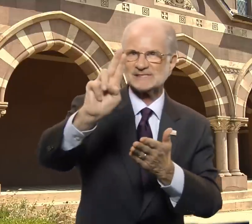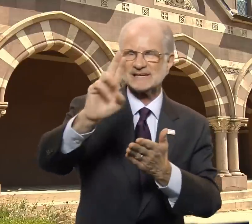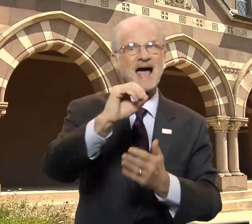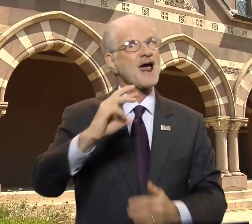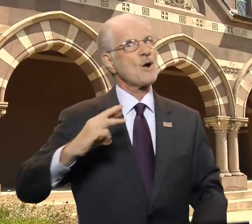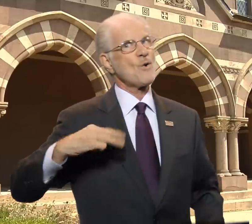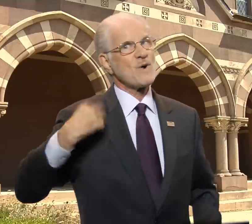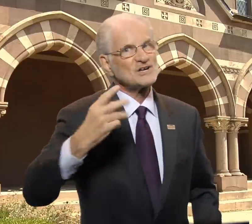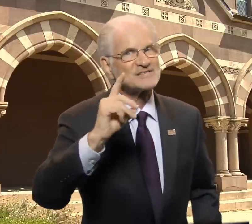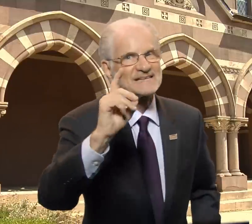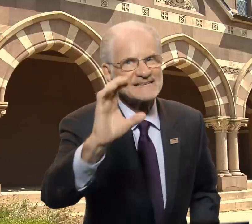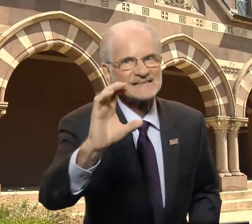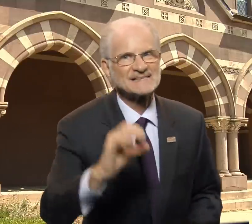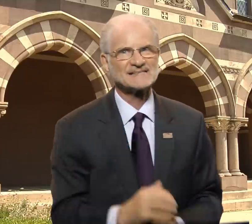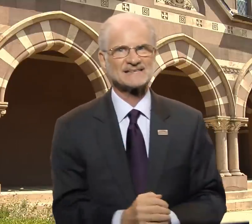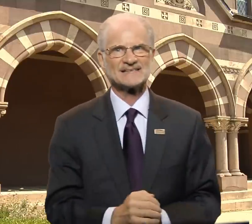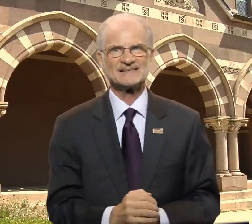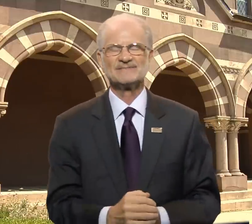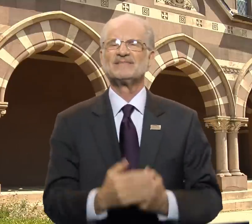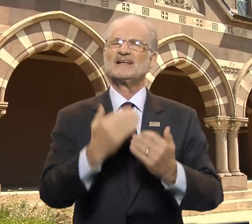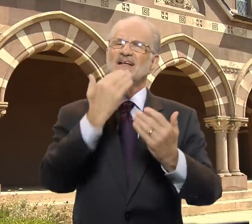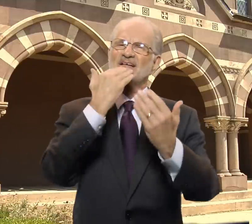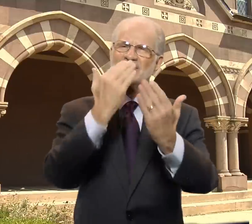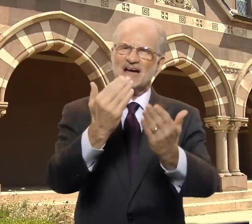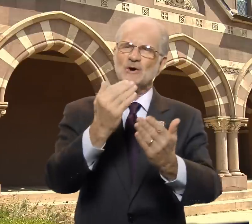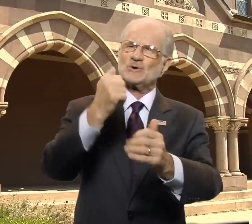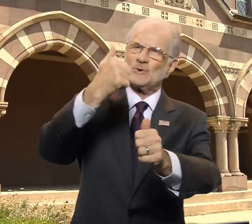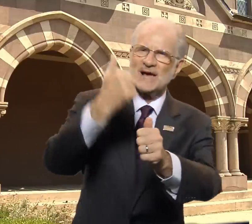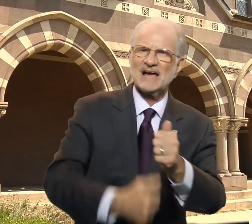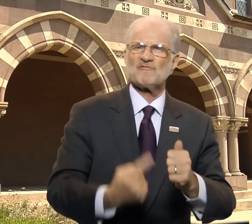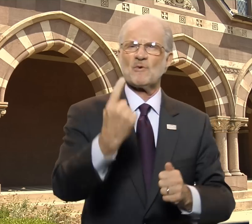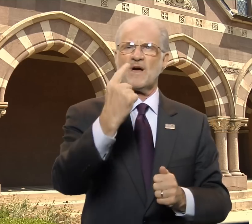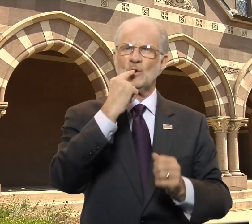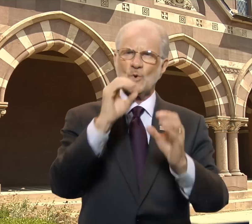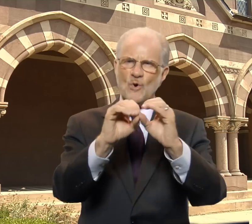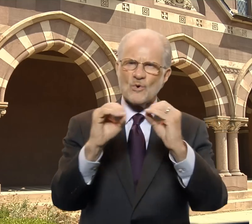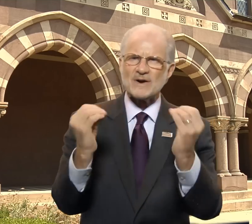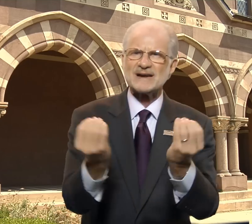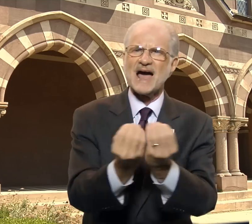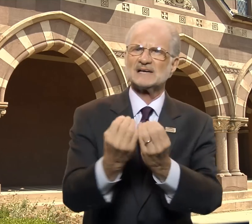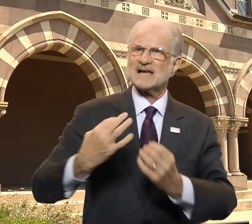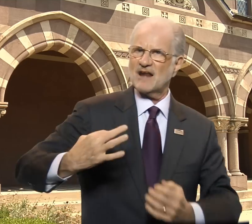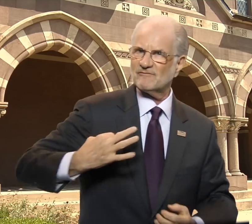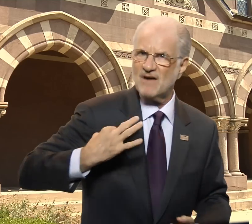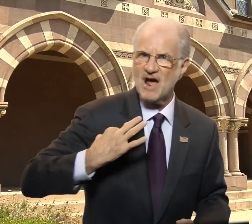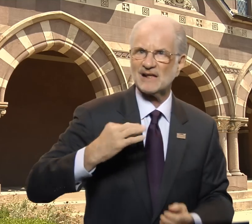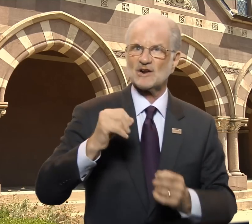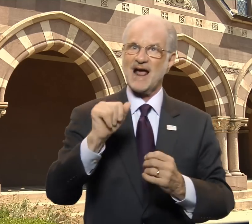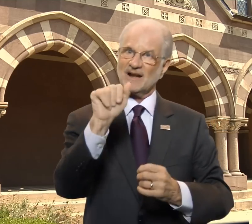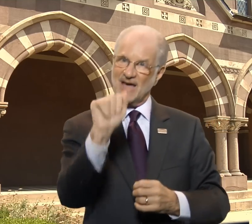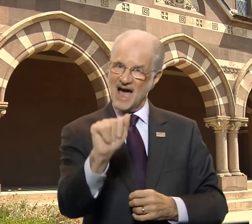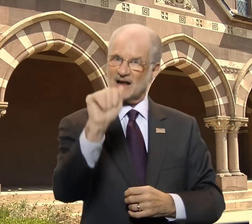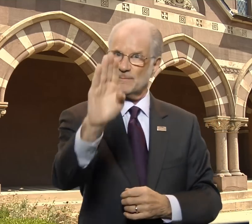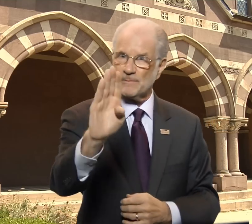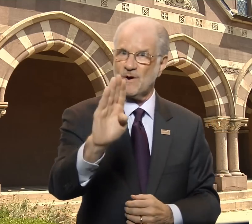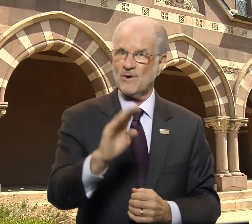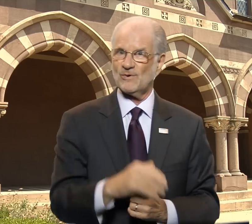and Washington, D.C. Thank you to everyone who organized and volunteered at the Academic Bowl!